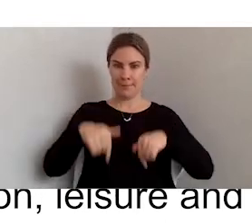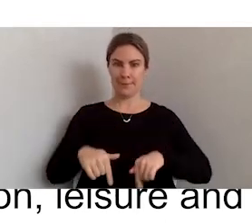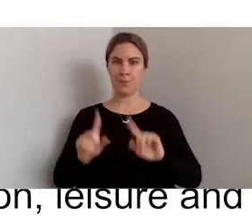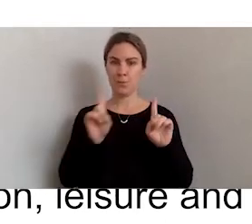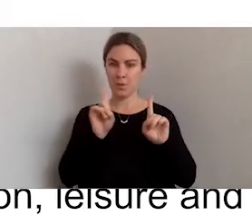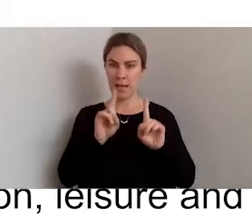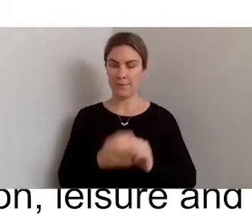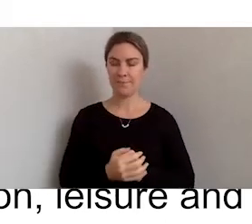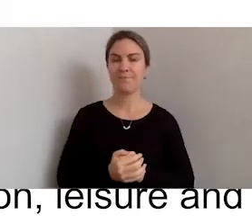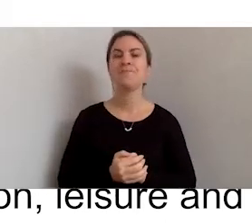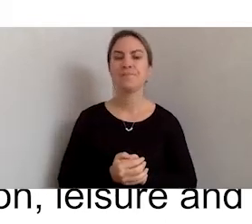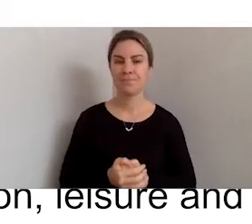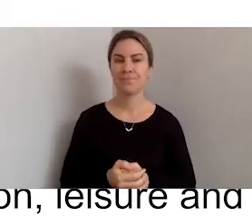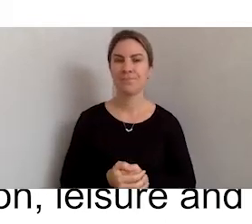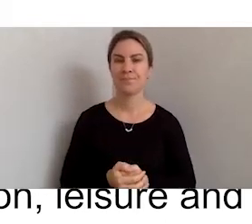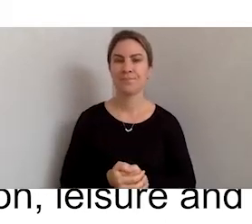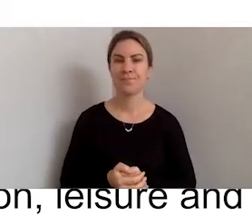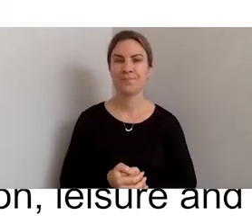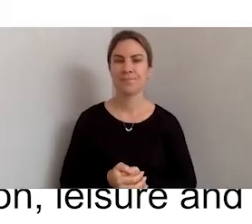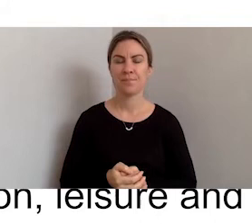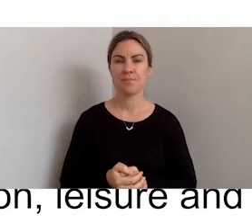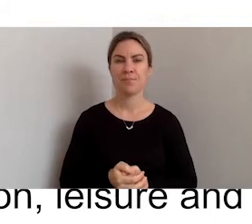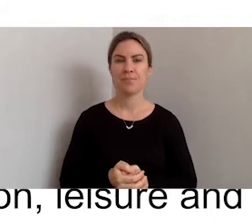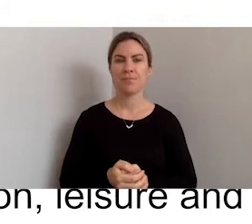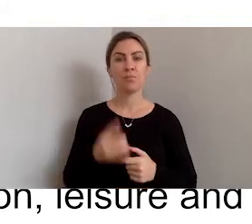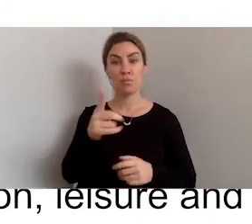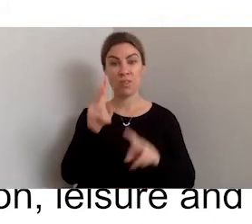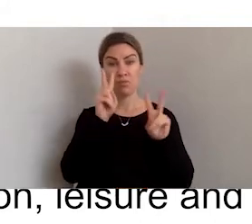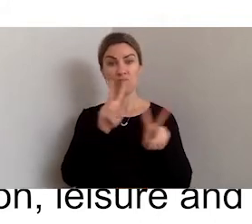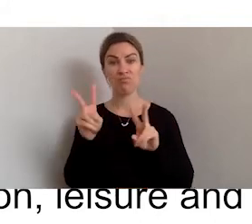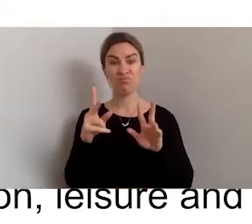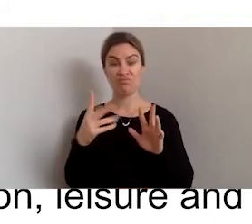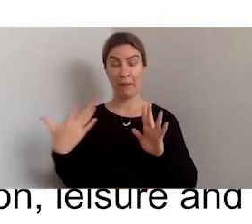When you're looking at access for digital